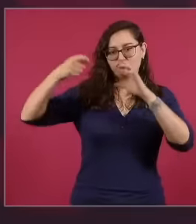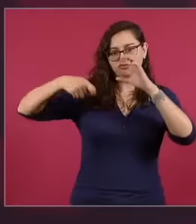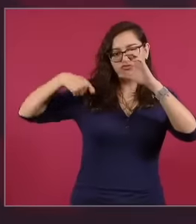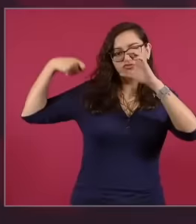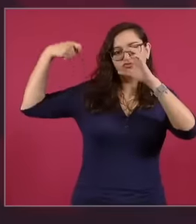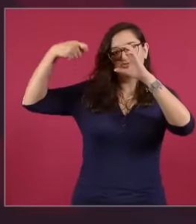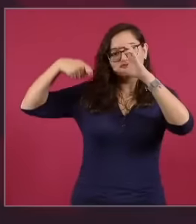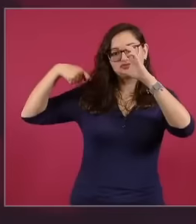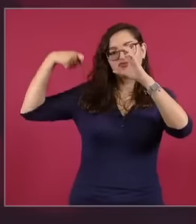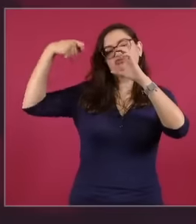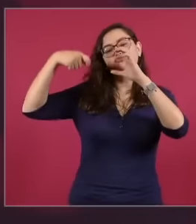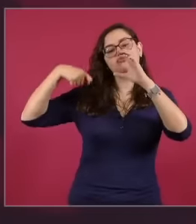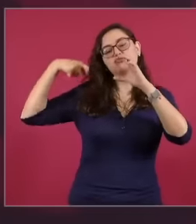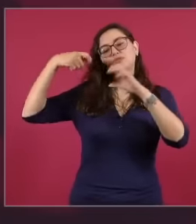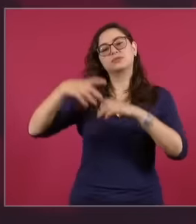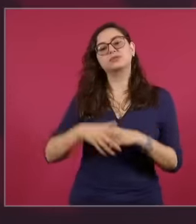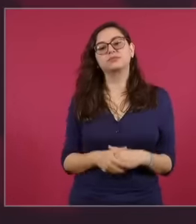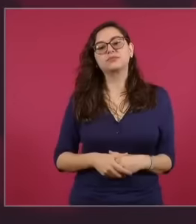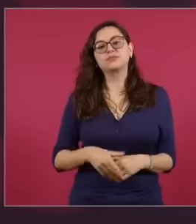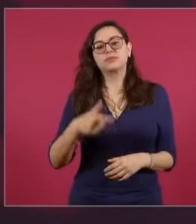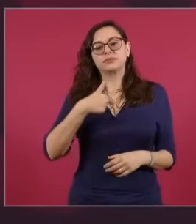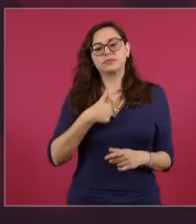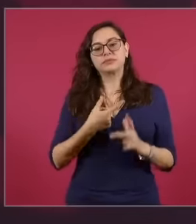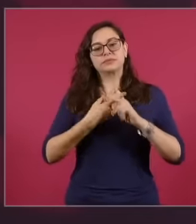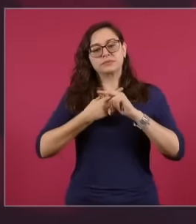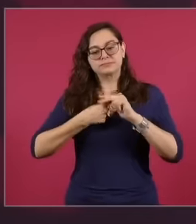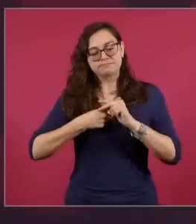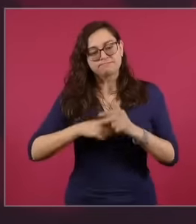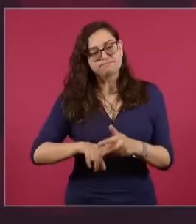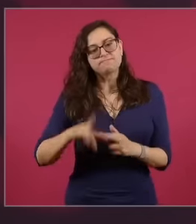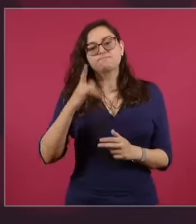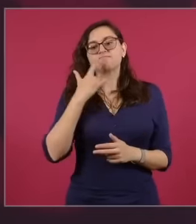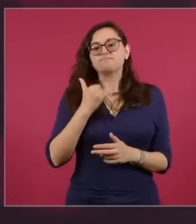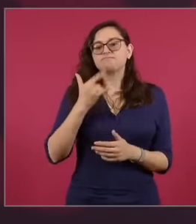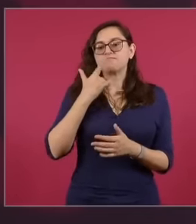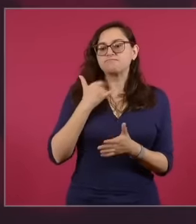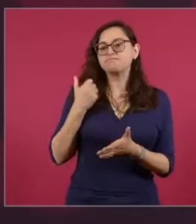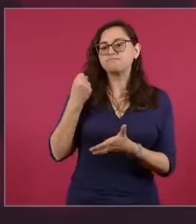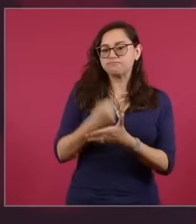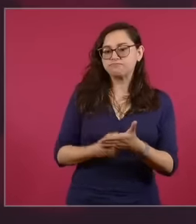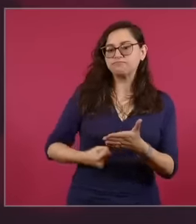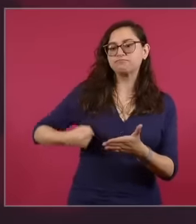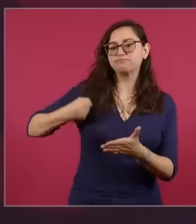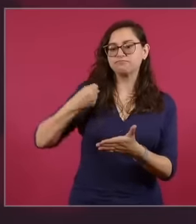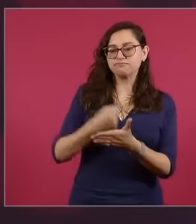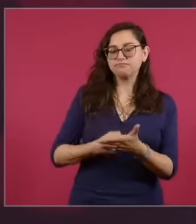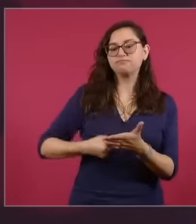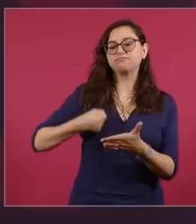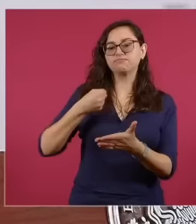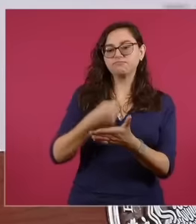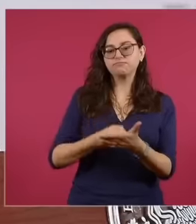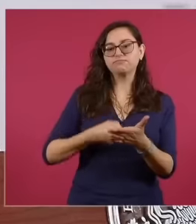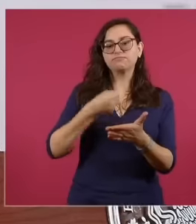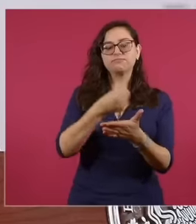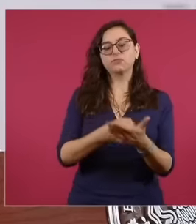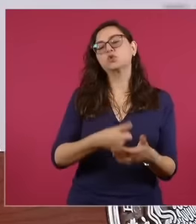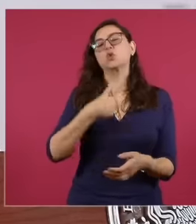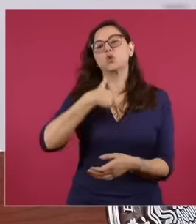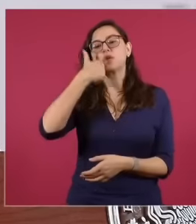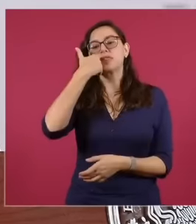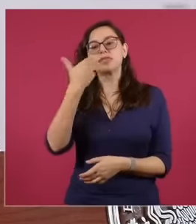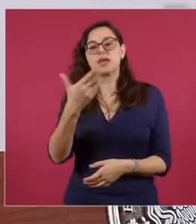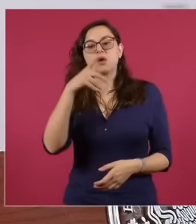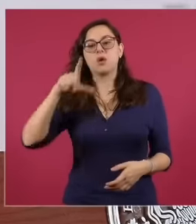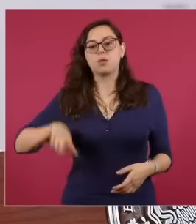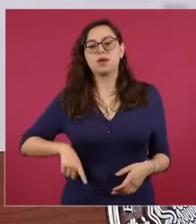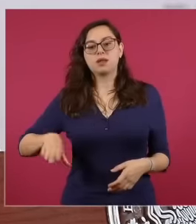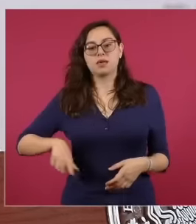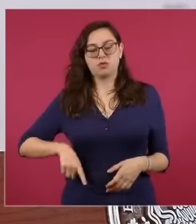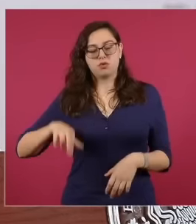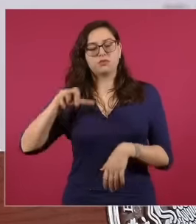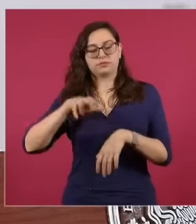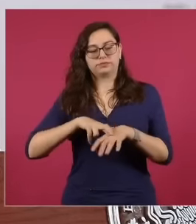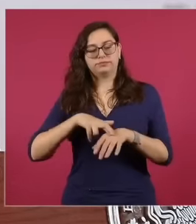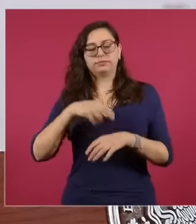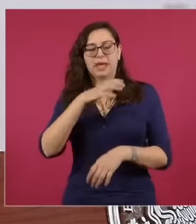for democracy, I had already started but I was a candidate for governor and the